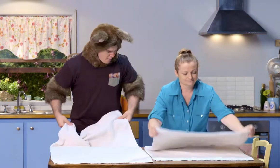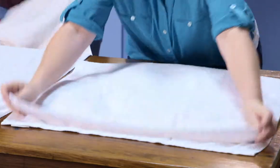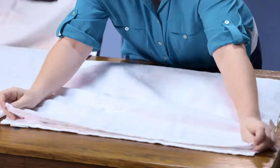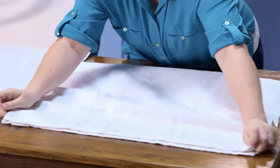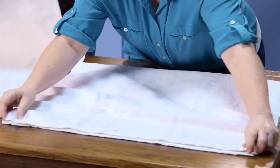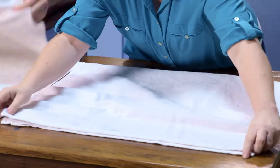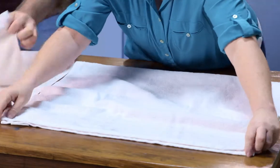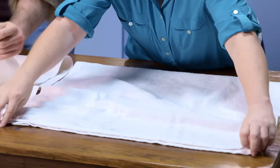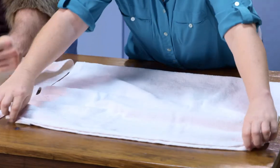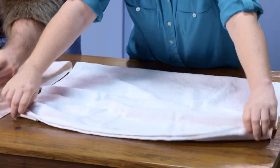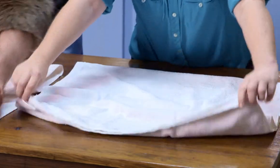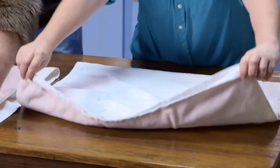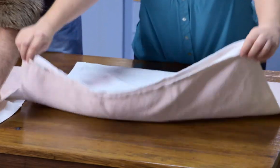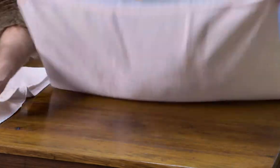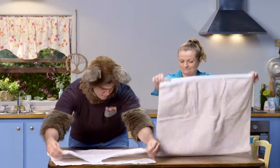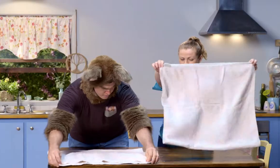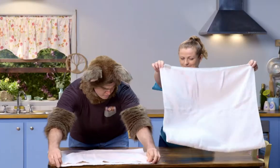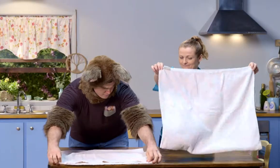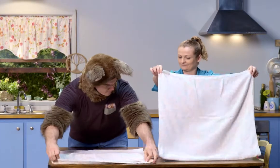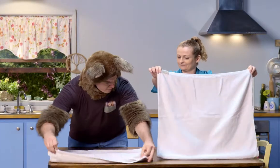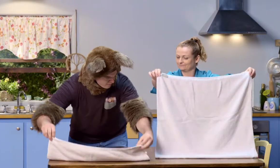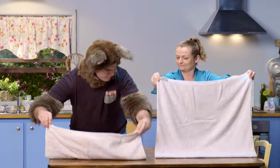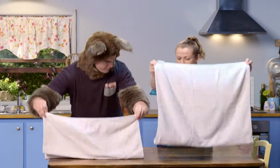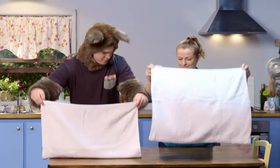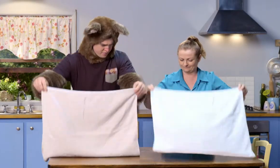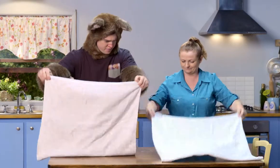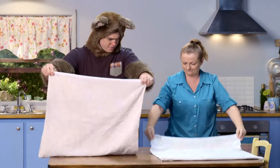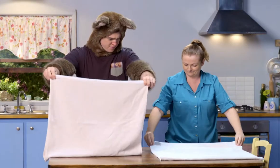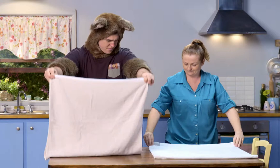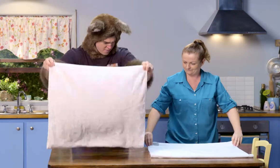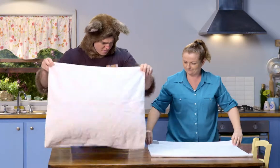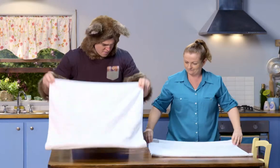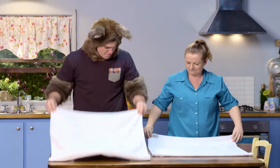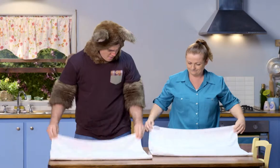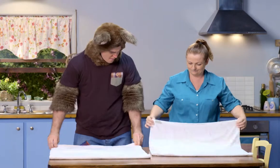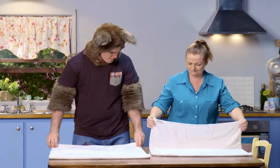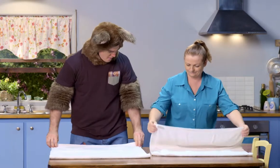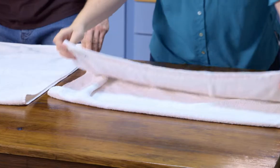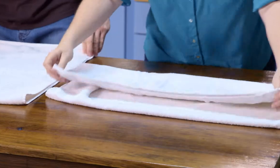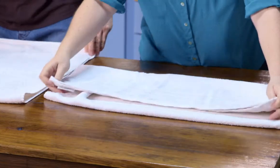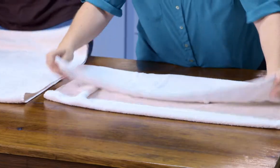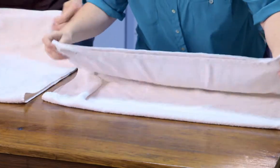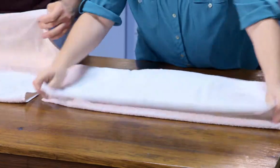That... Up. Down.